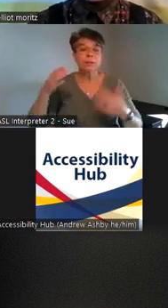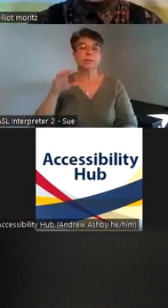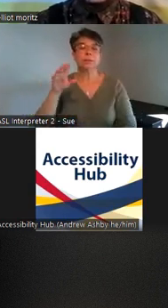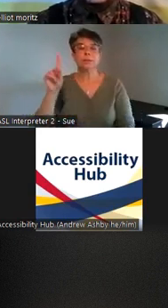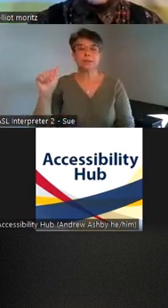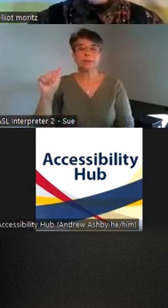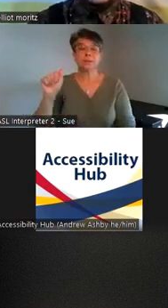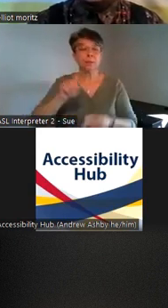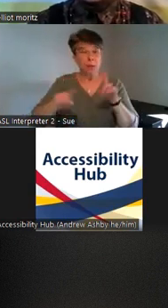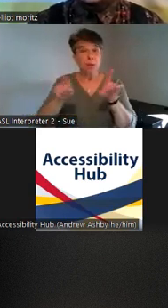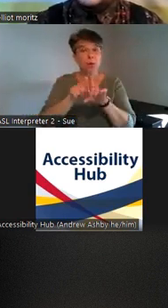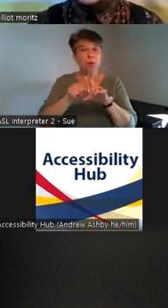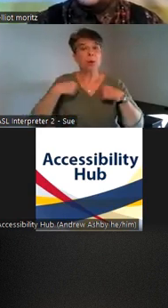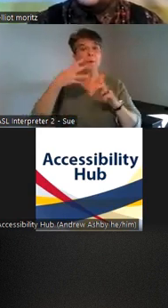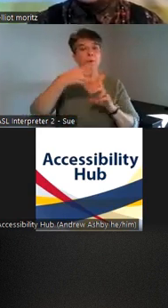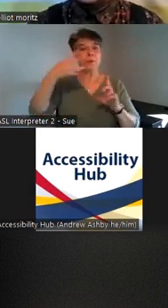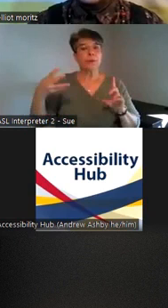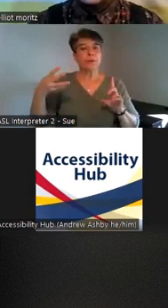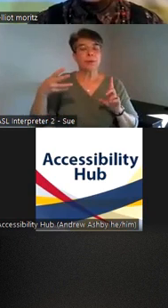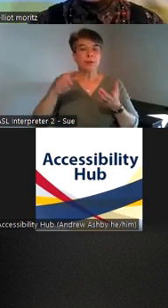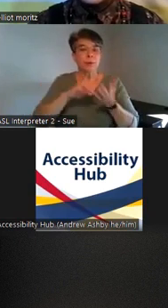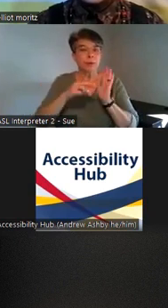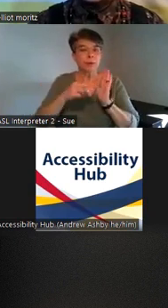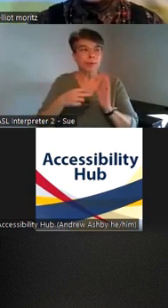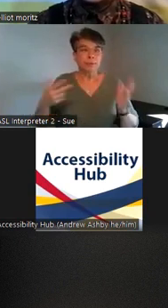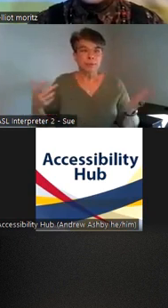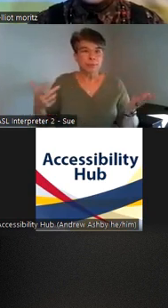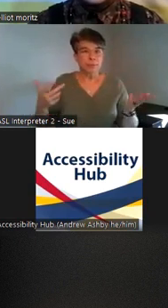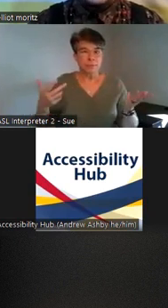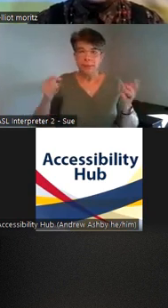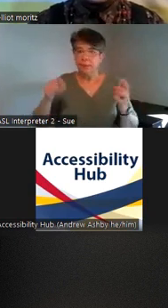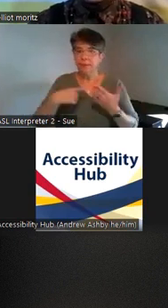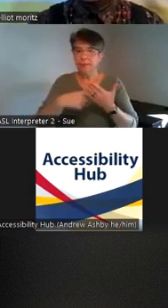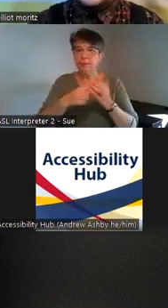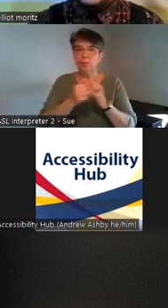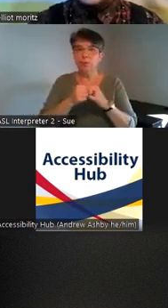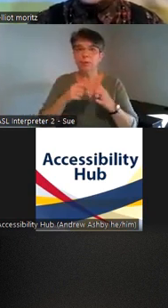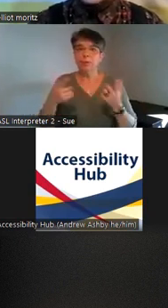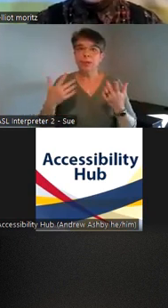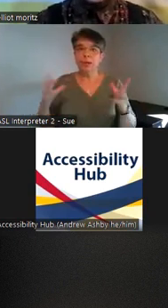my identity comes with me um so a lot of today is going to be on the intersectionality between my